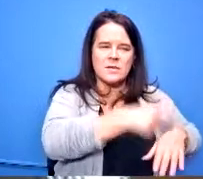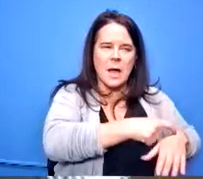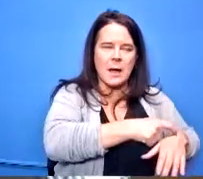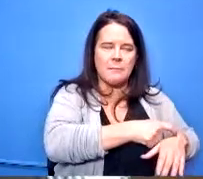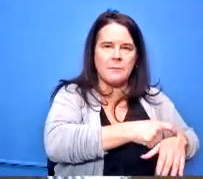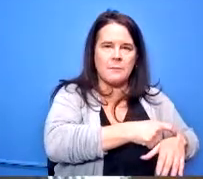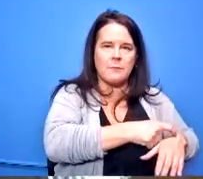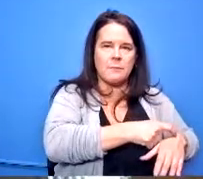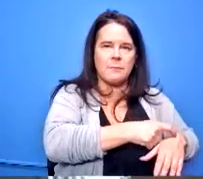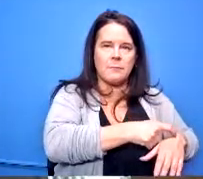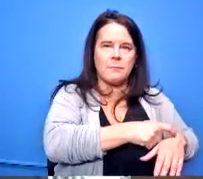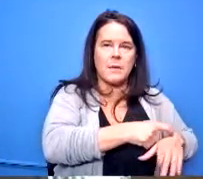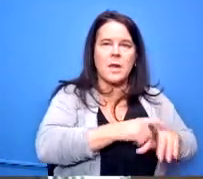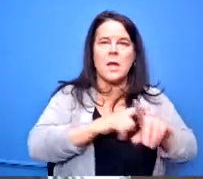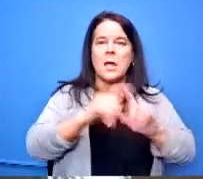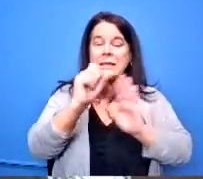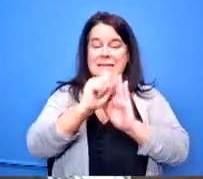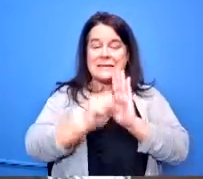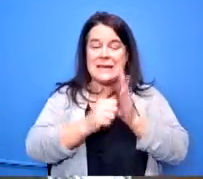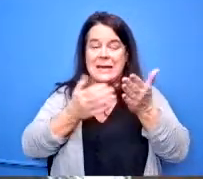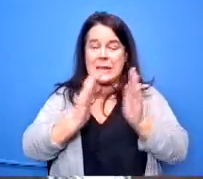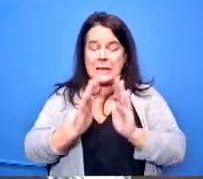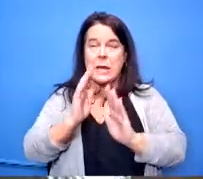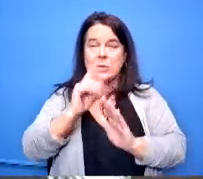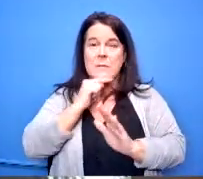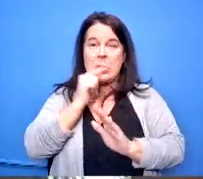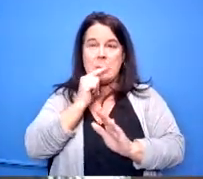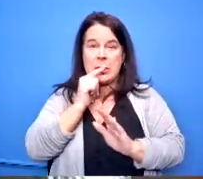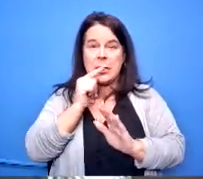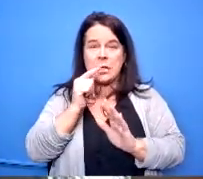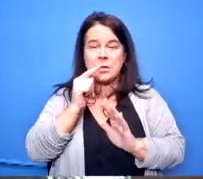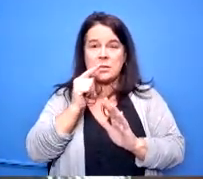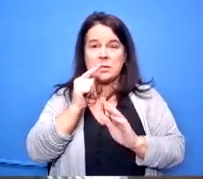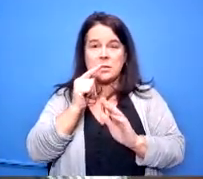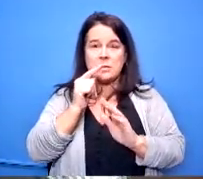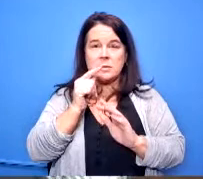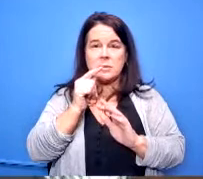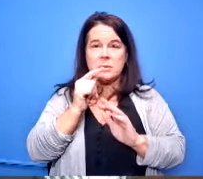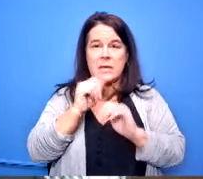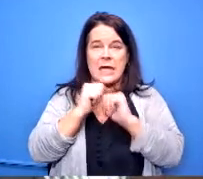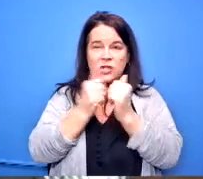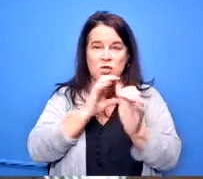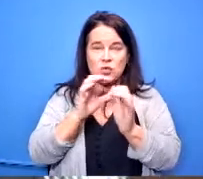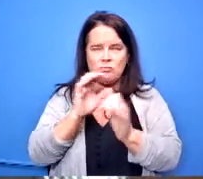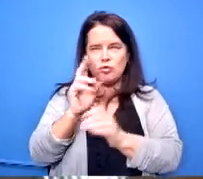public entities to do in 2019 actually 2009 i'm sorry it's been a while um is you can procure